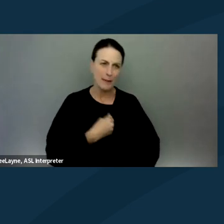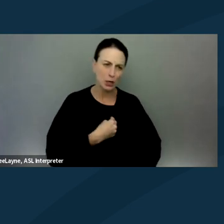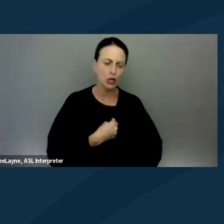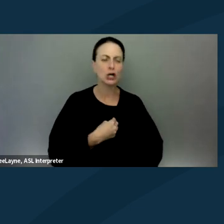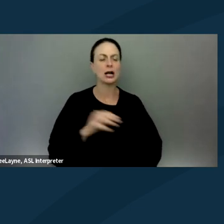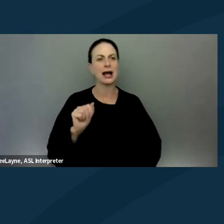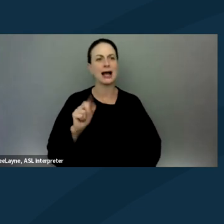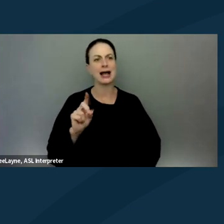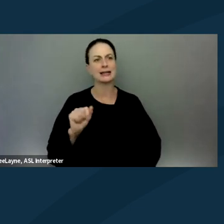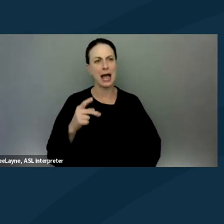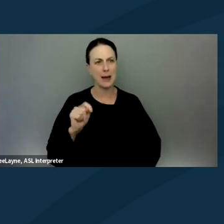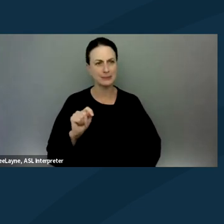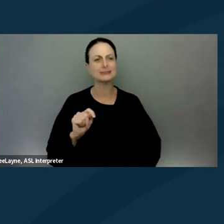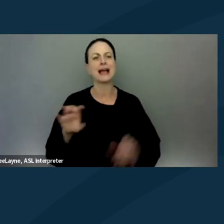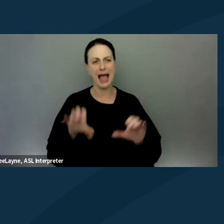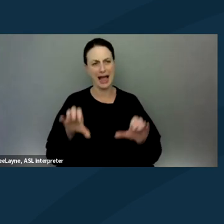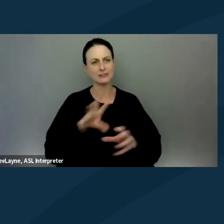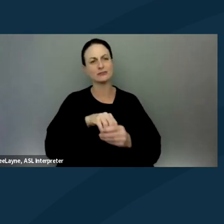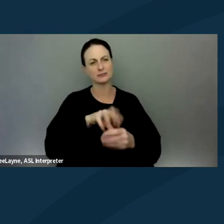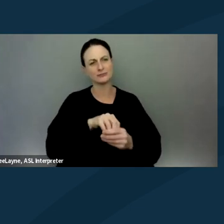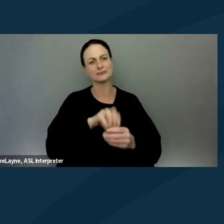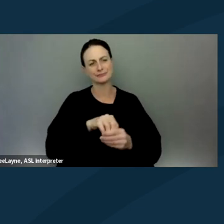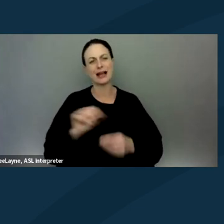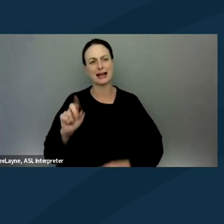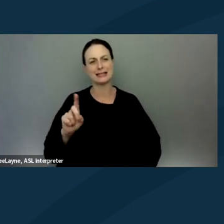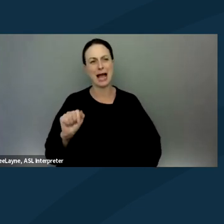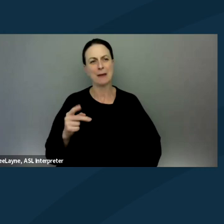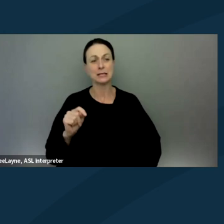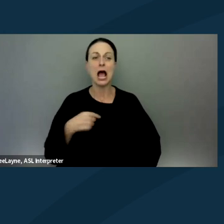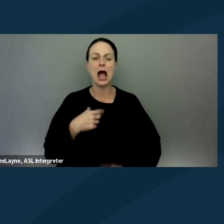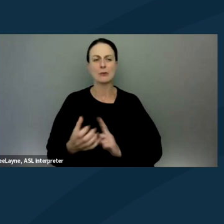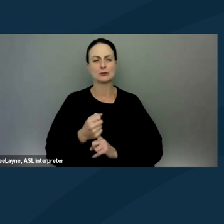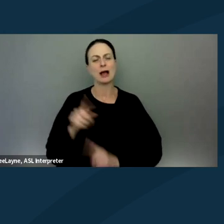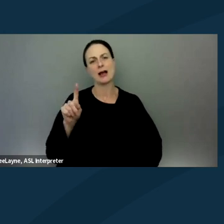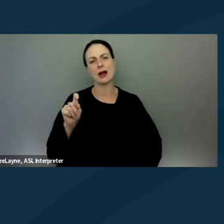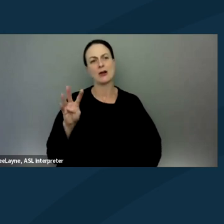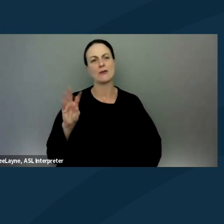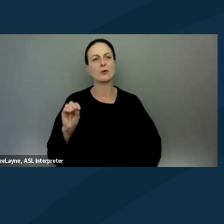active membership in ADAPT. Yes, I was arrested 140 times.